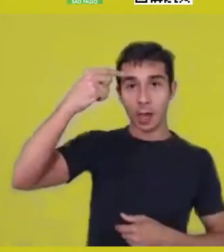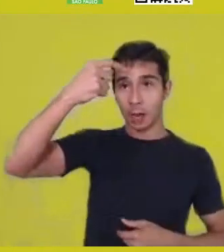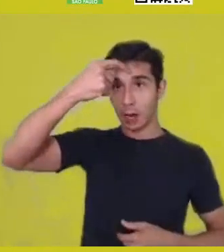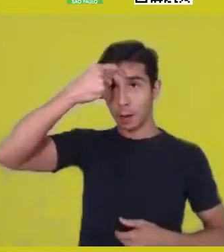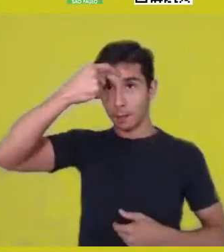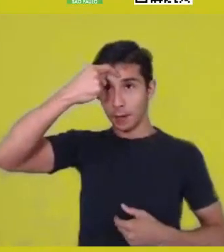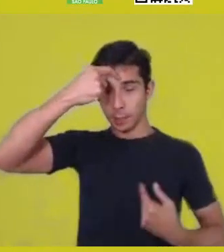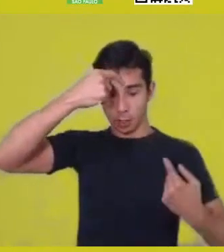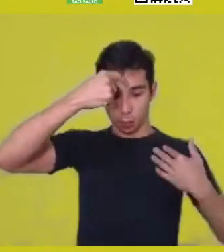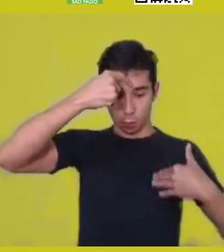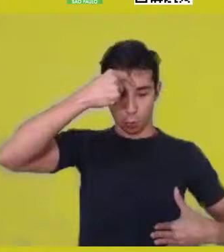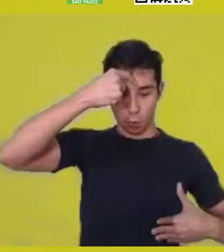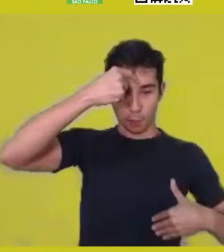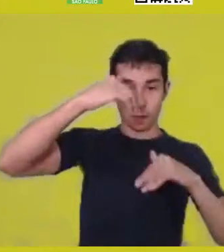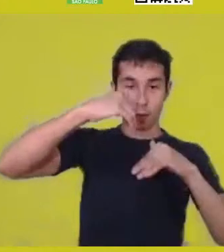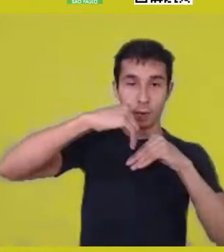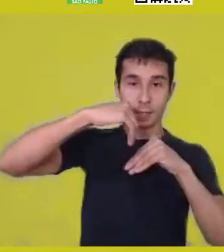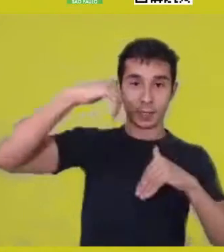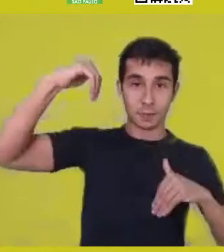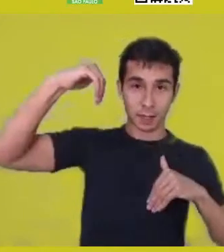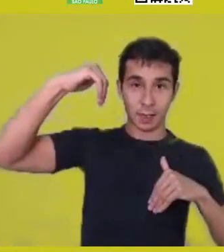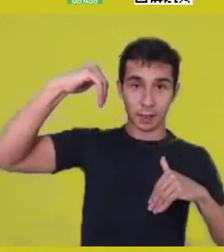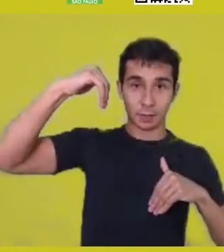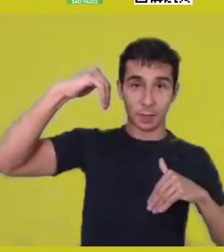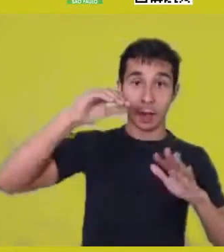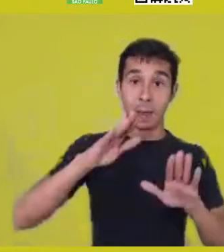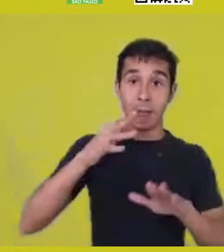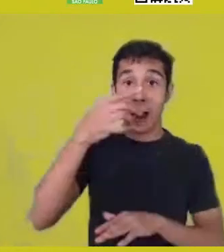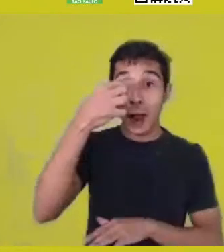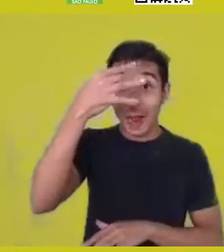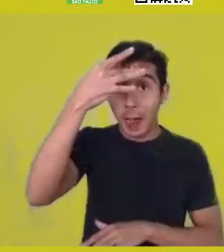This head is the autonomous force